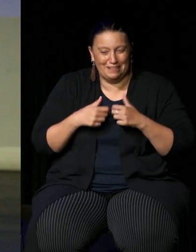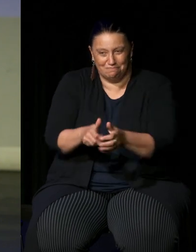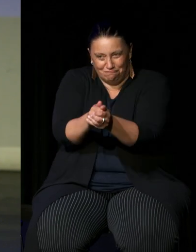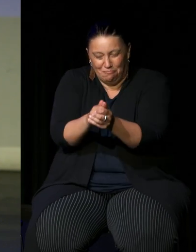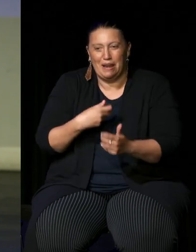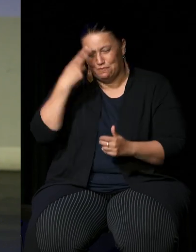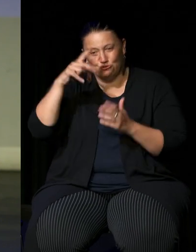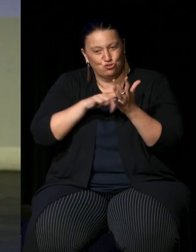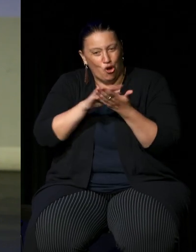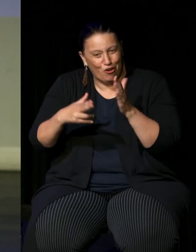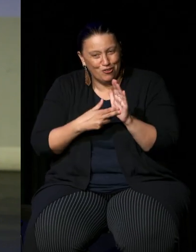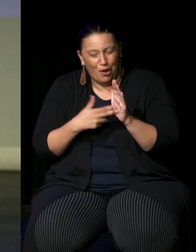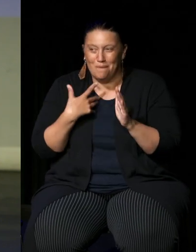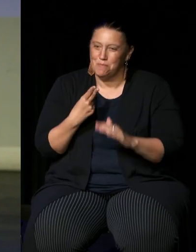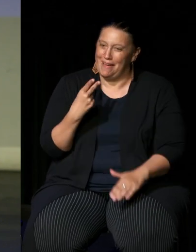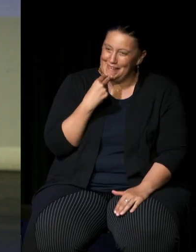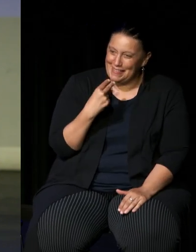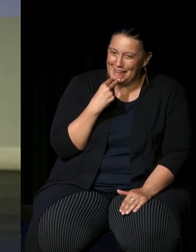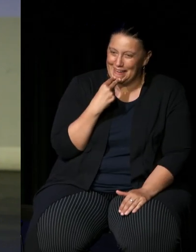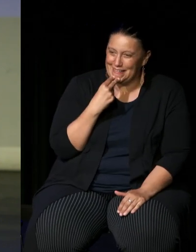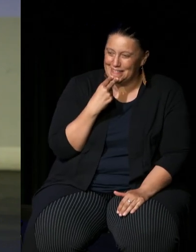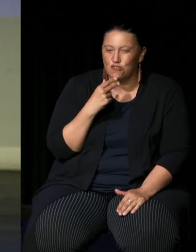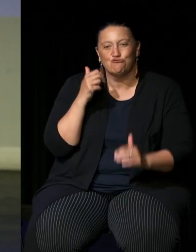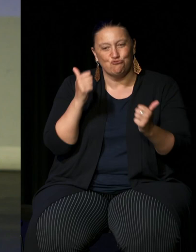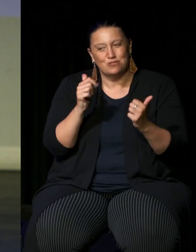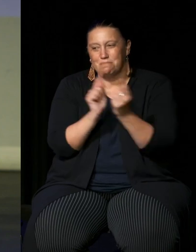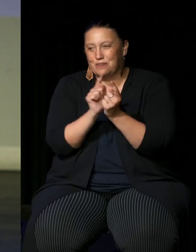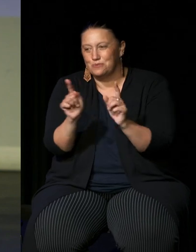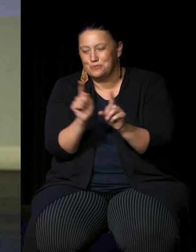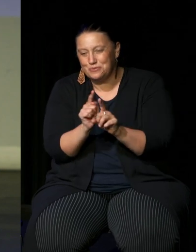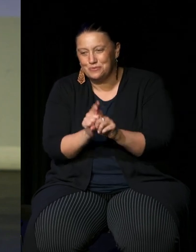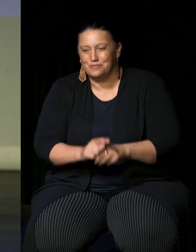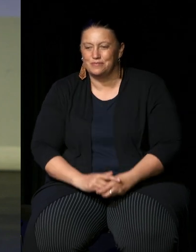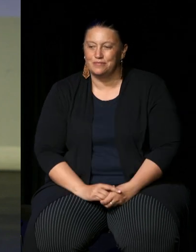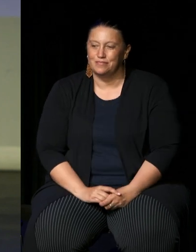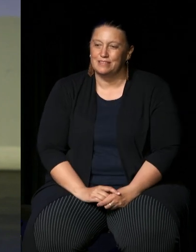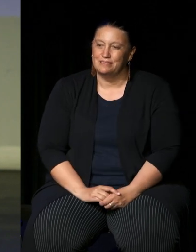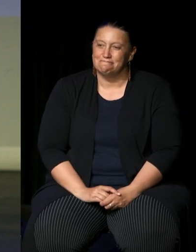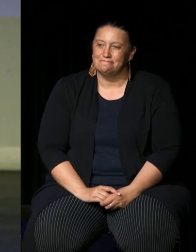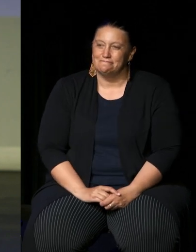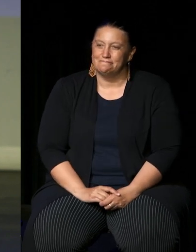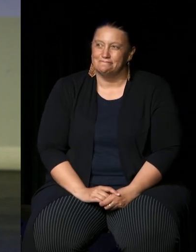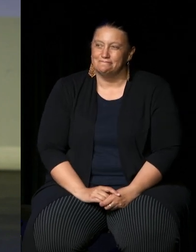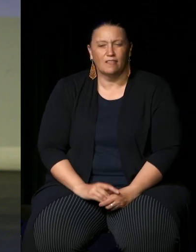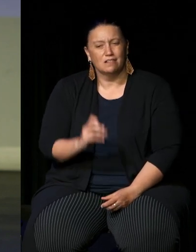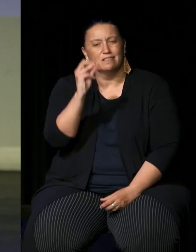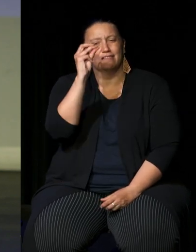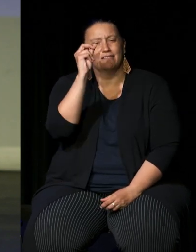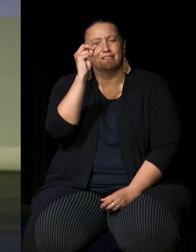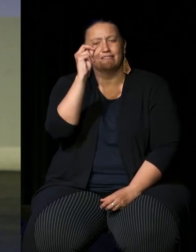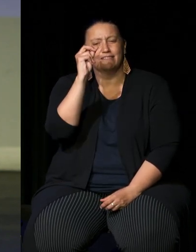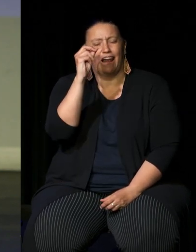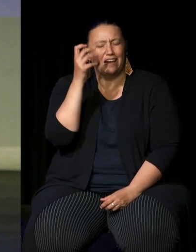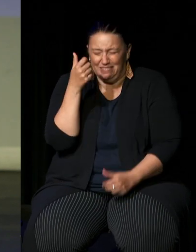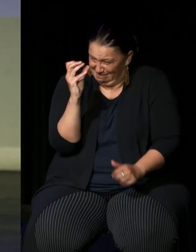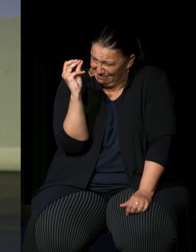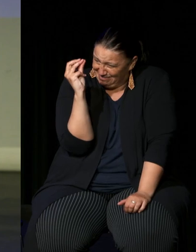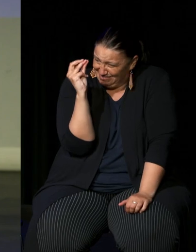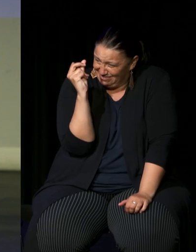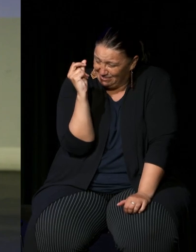John I'm from Adelaide it's great to meet you too and in that second two Australians